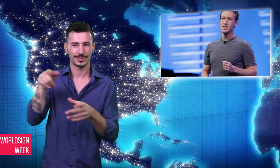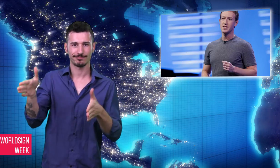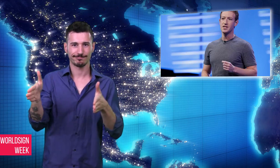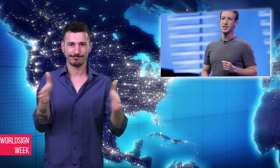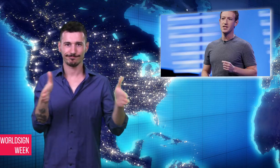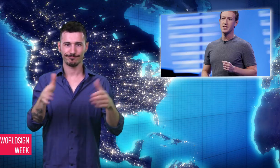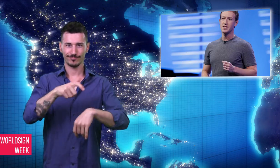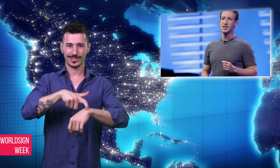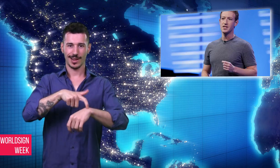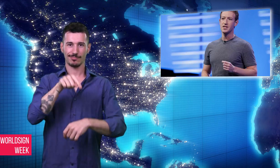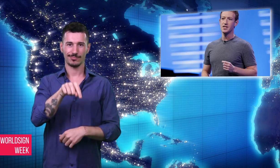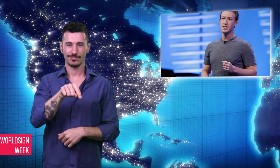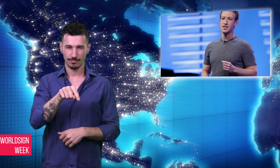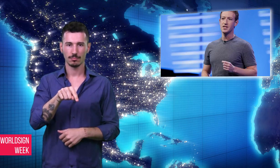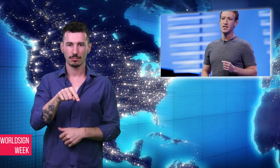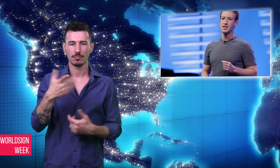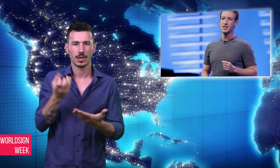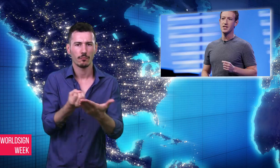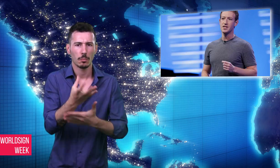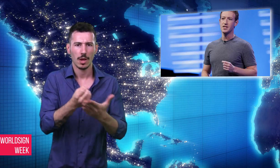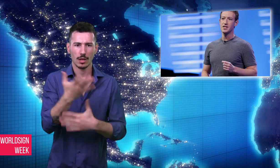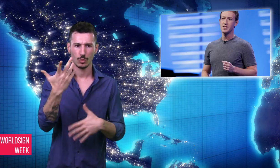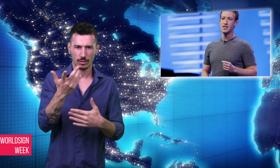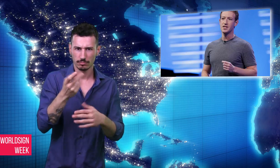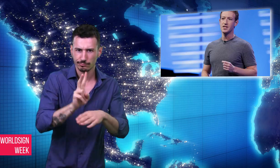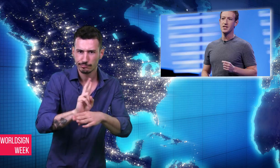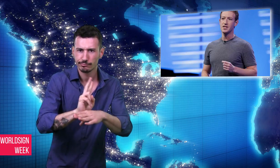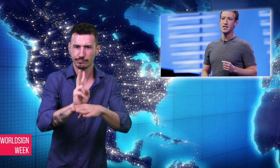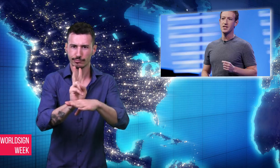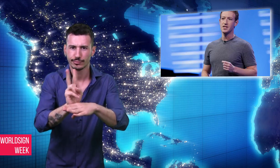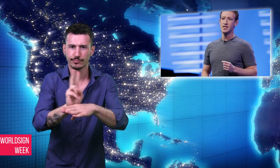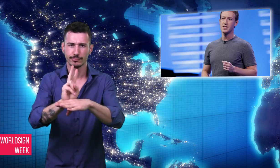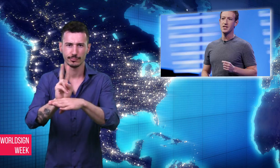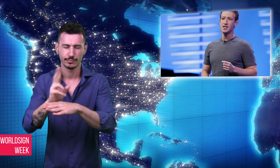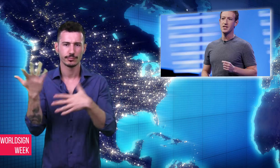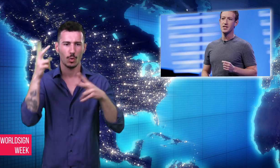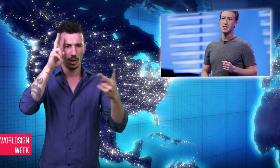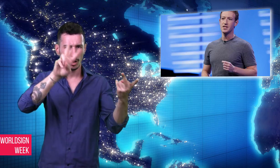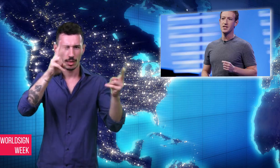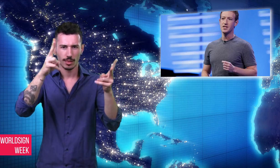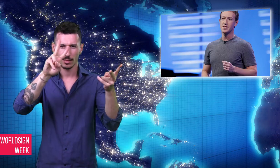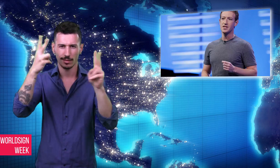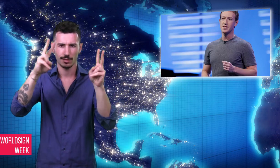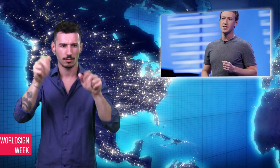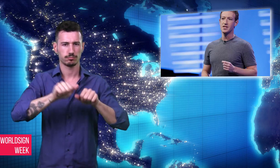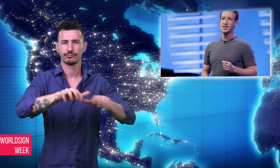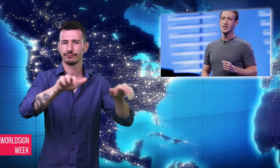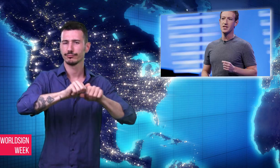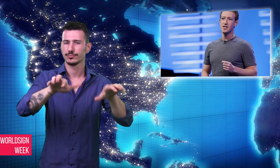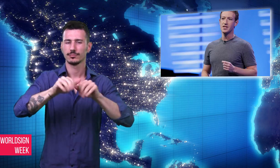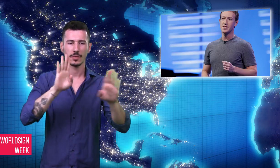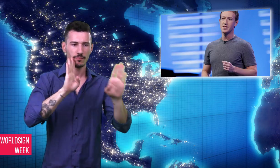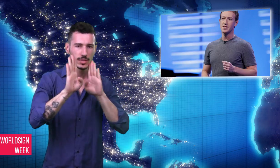inaccurate or misleading information was circulated on social media which